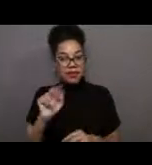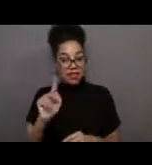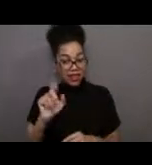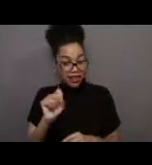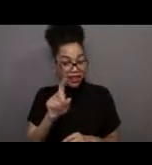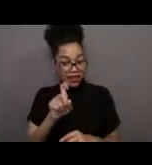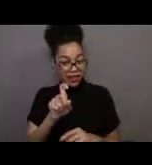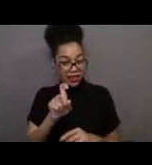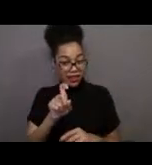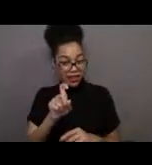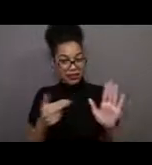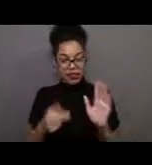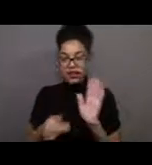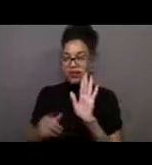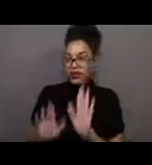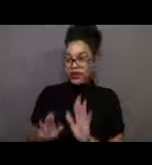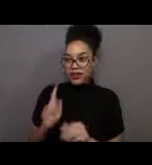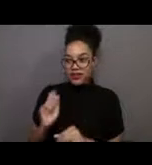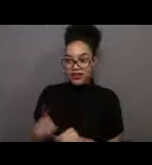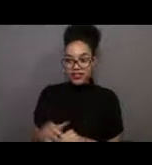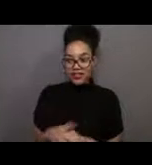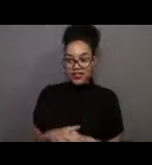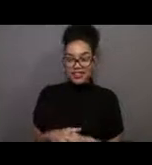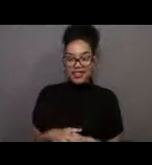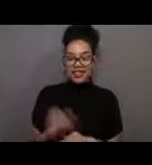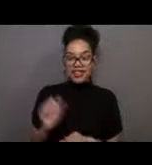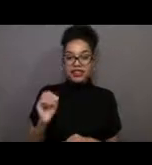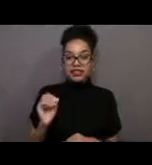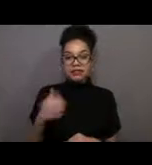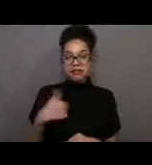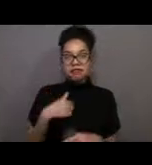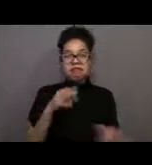Great question. And so the way that I like to describe this is that